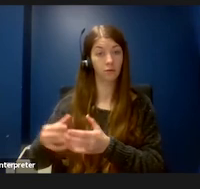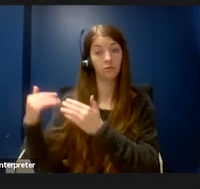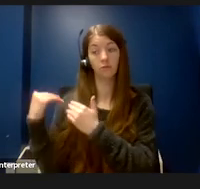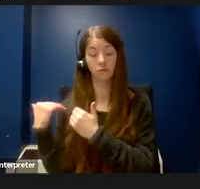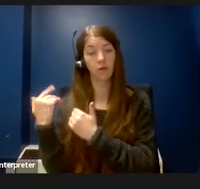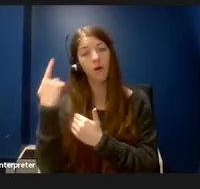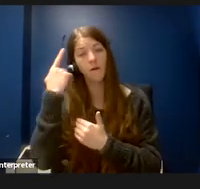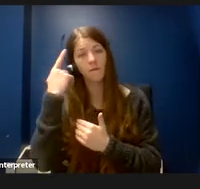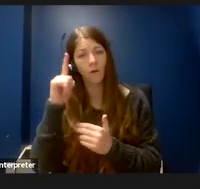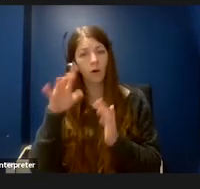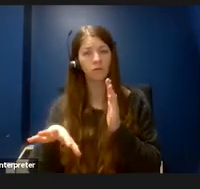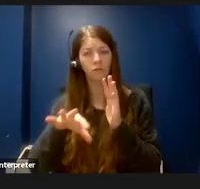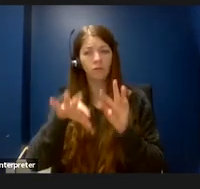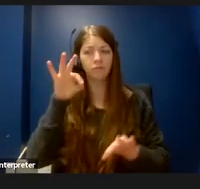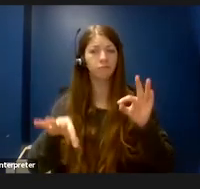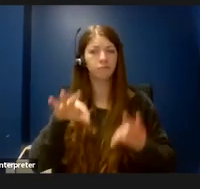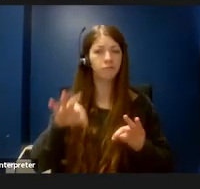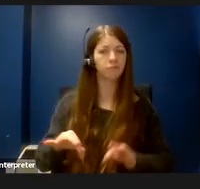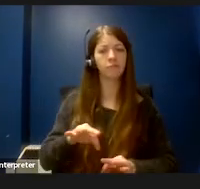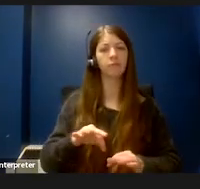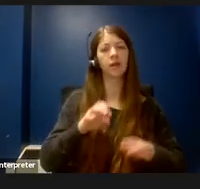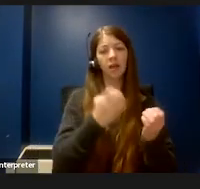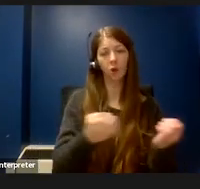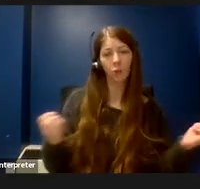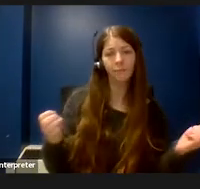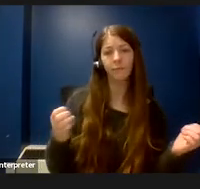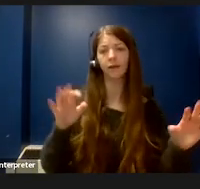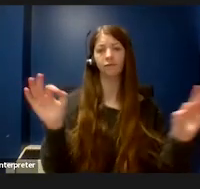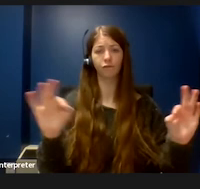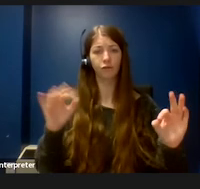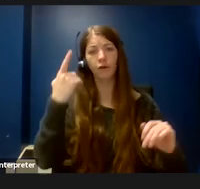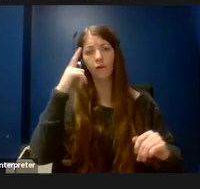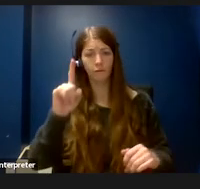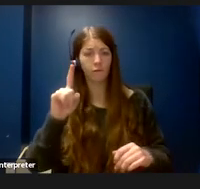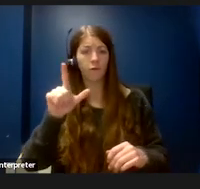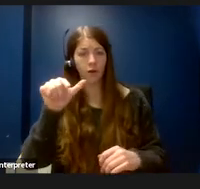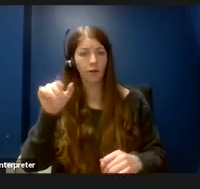the equipment and the furnishings for the lab when it was designed needed to choose that equipment.